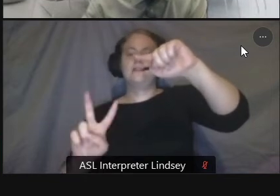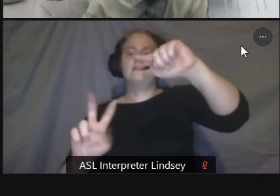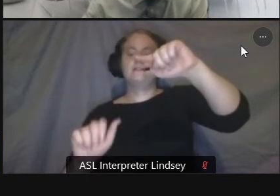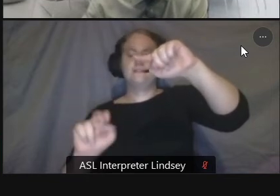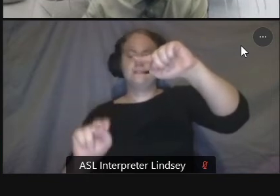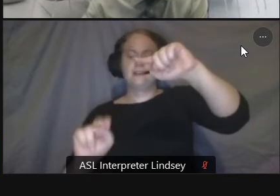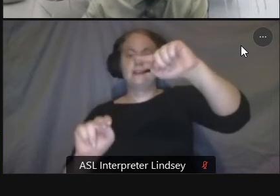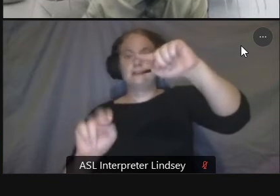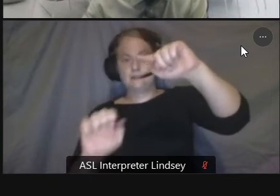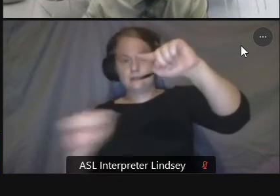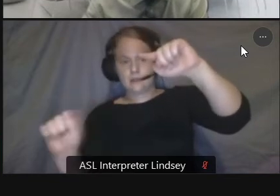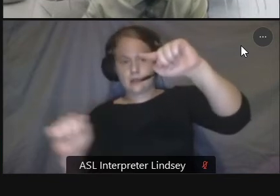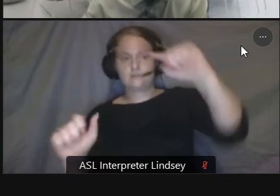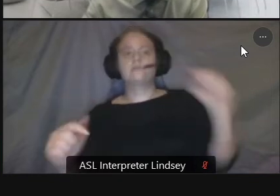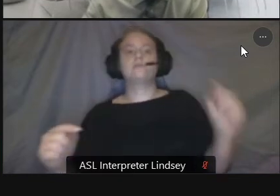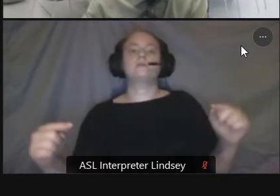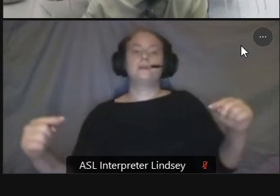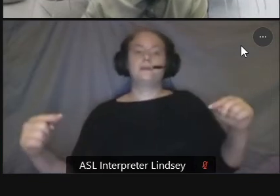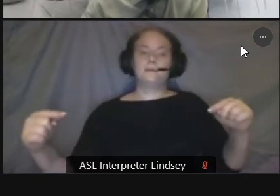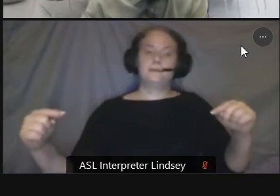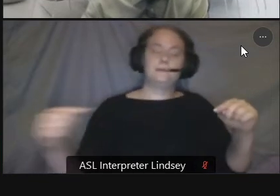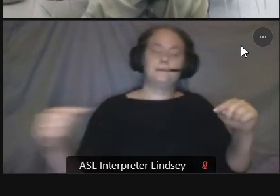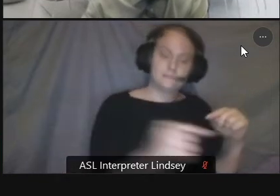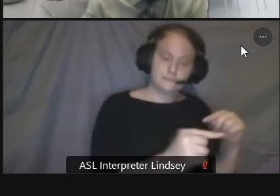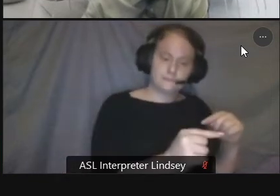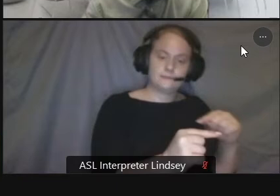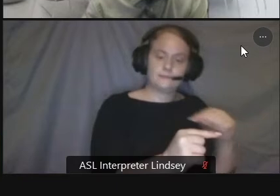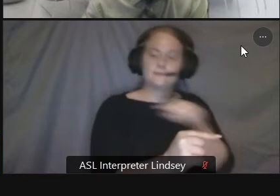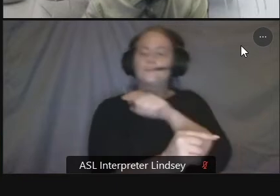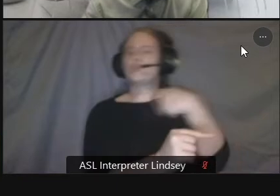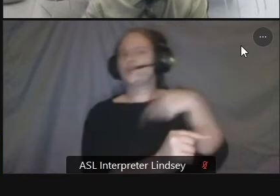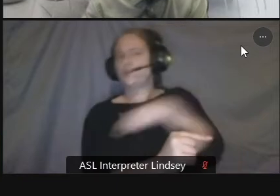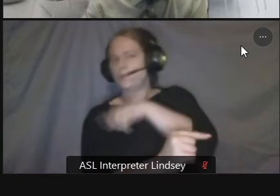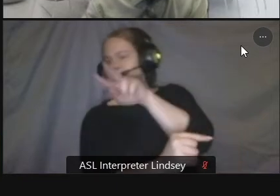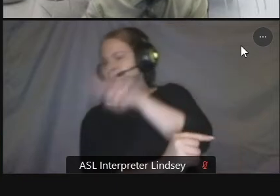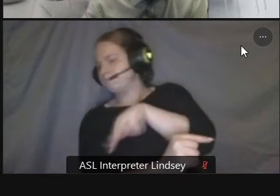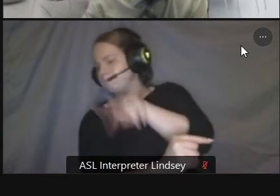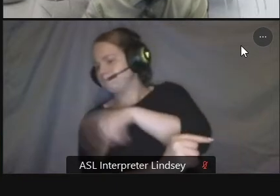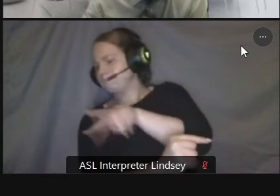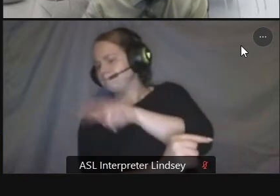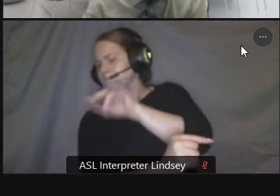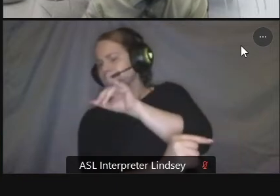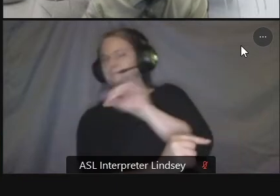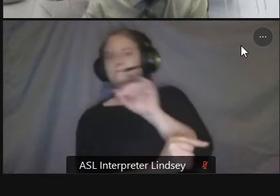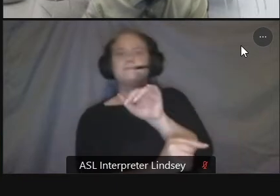as teddy mentioned we will be looking at and then of course van ness and we have that shown in two